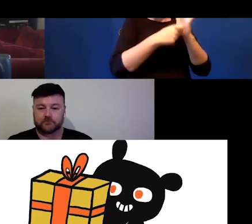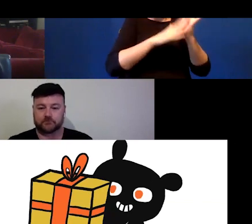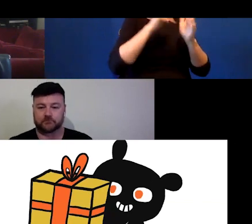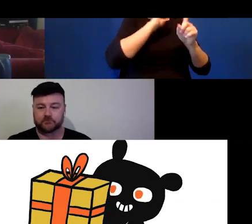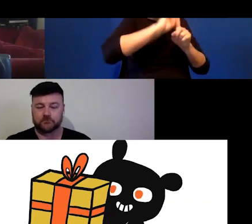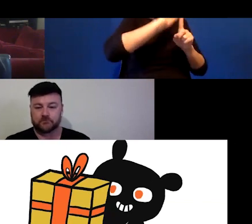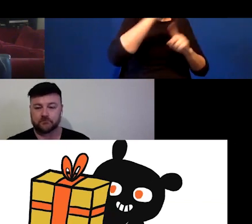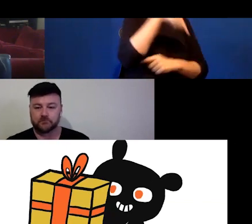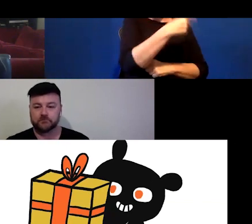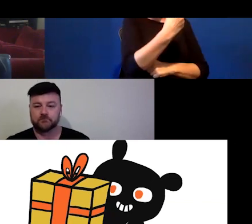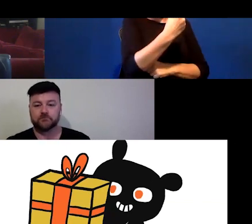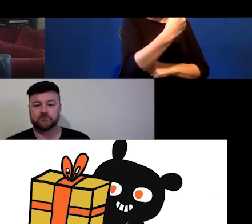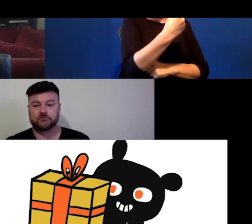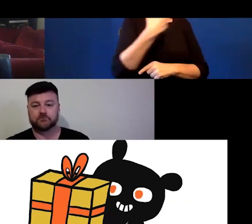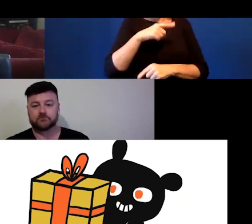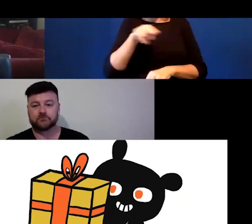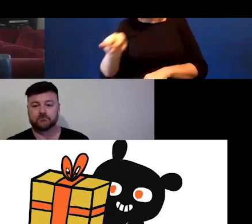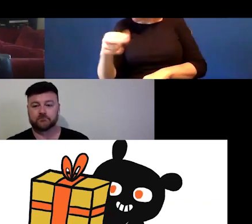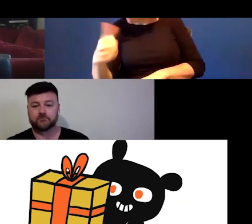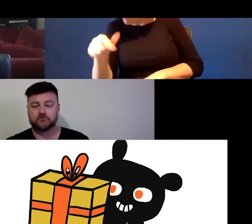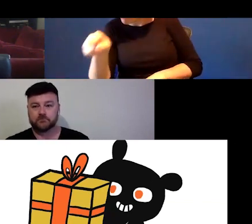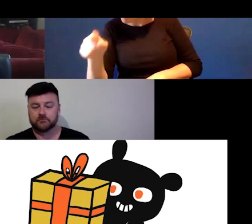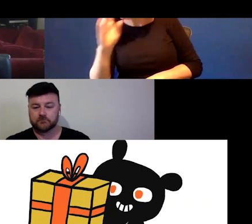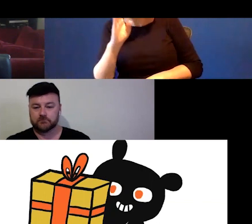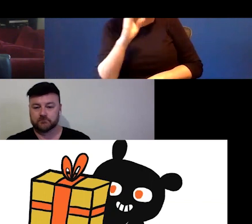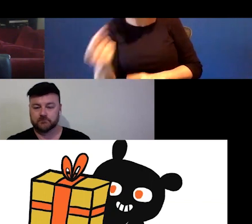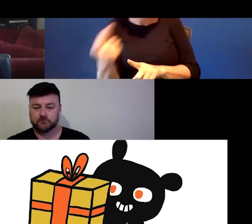So, I find that when I move across artforms, it